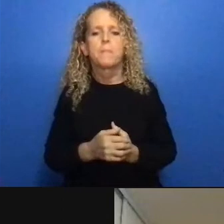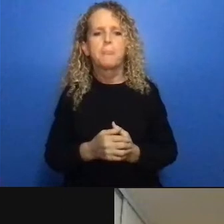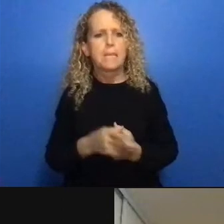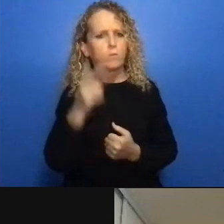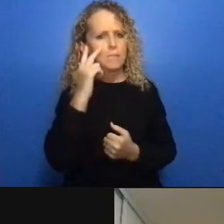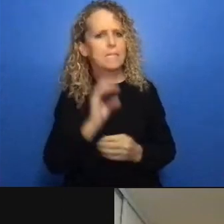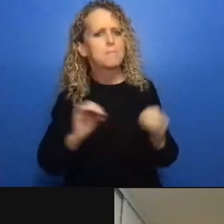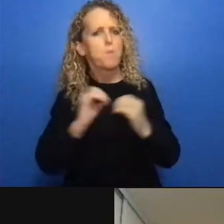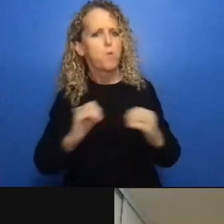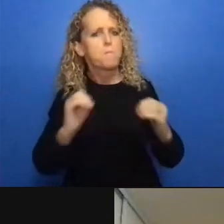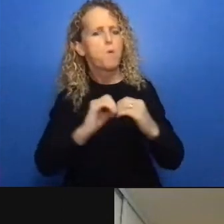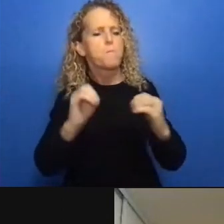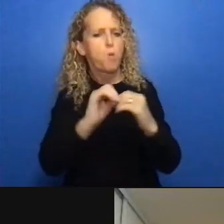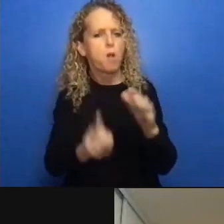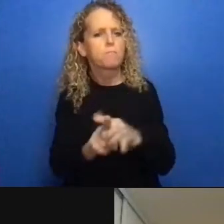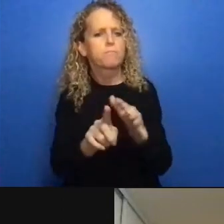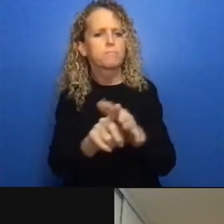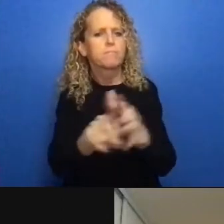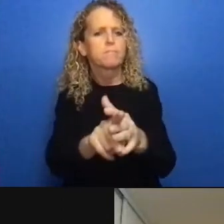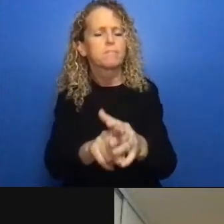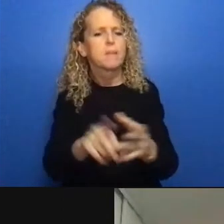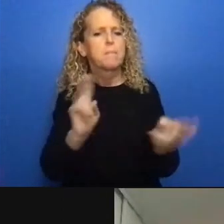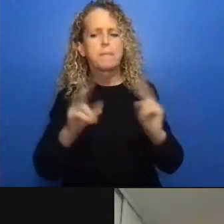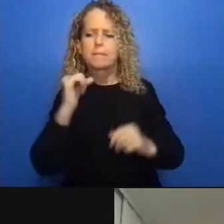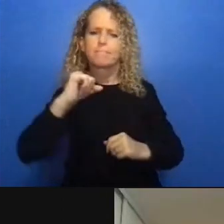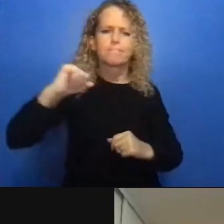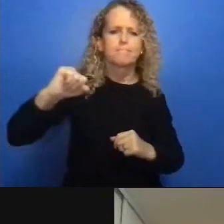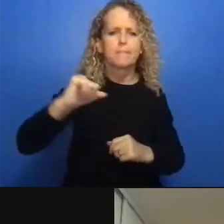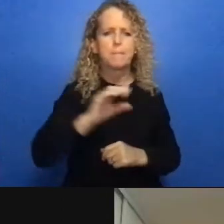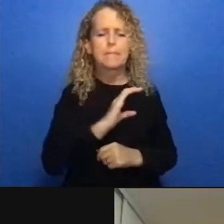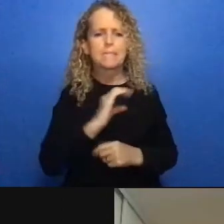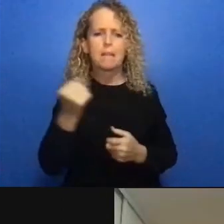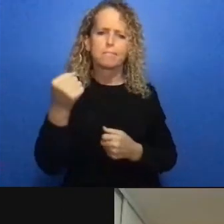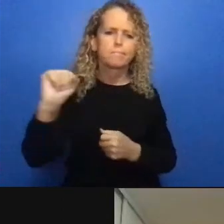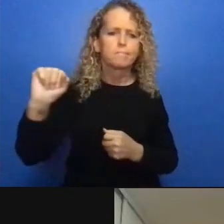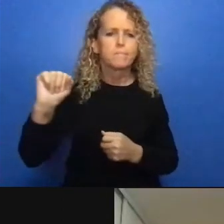how the police and halifax have responded to the concept of defunding the police